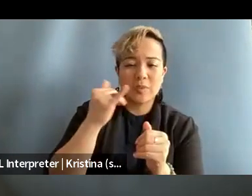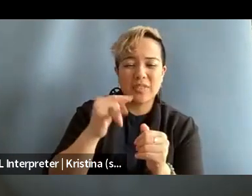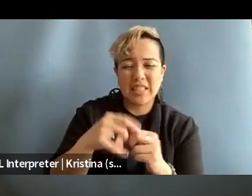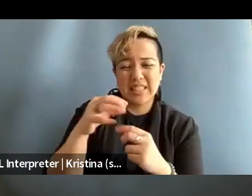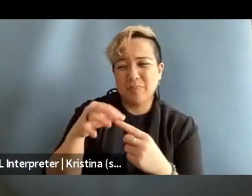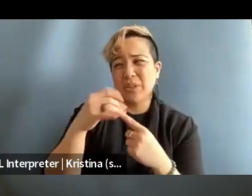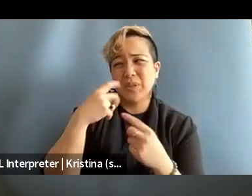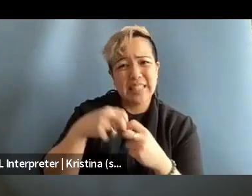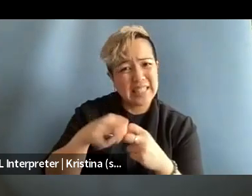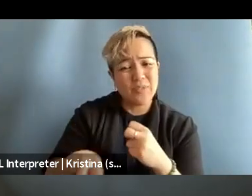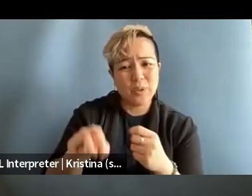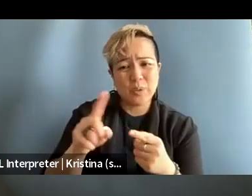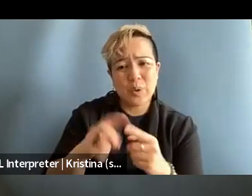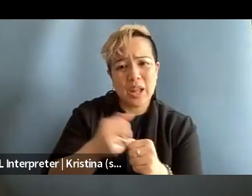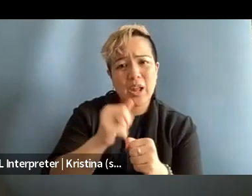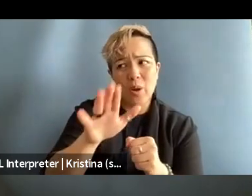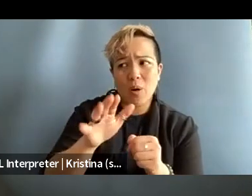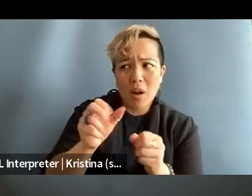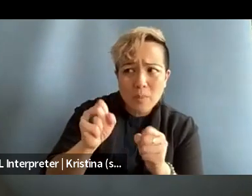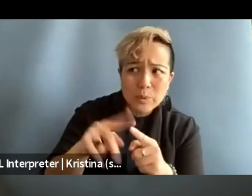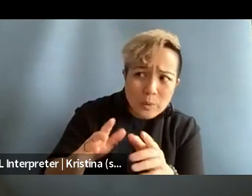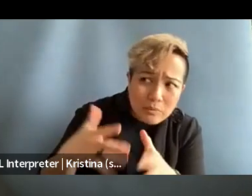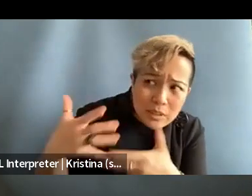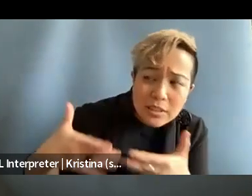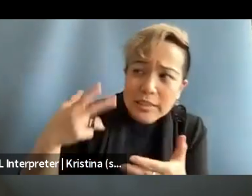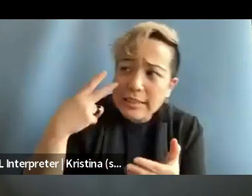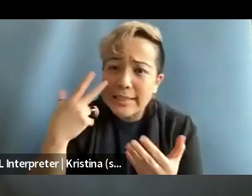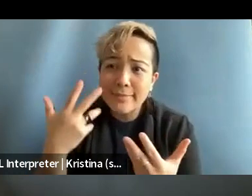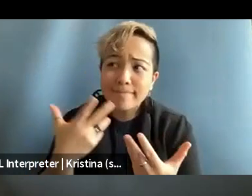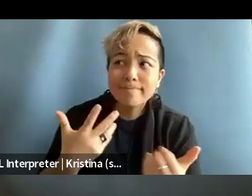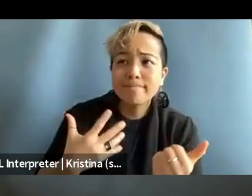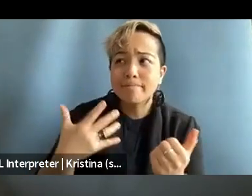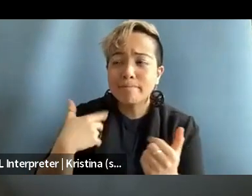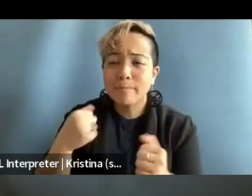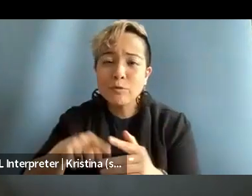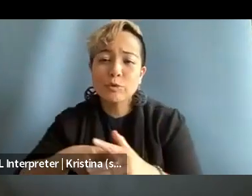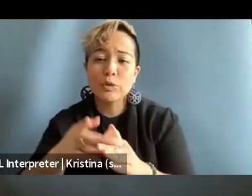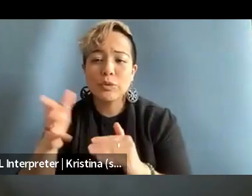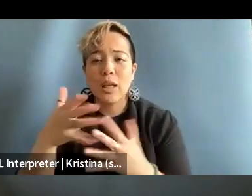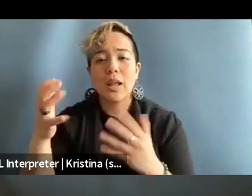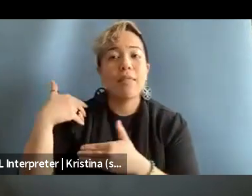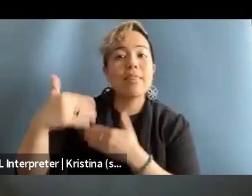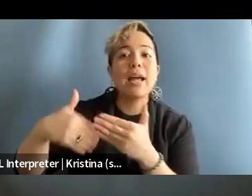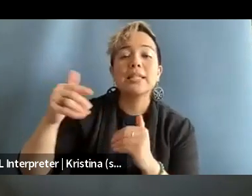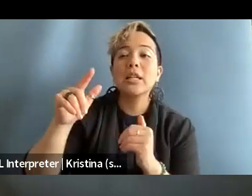to get your foot in the door in a lot of places, a lot of legacy news outlets are laying off people in large